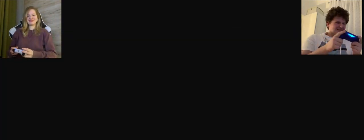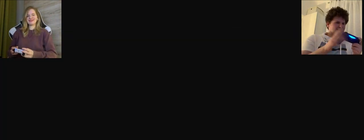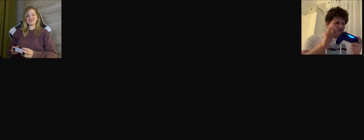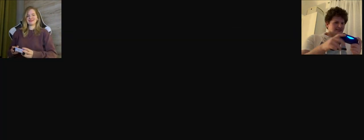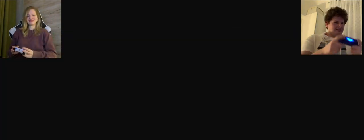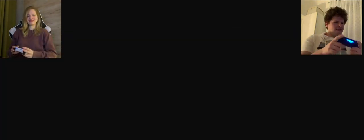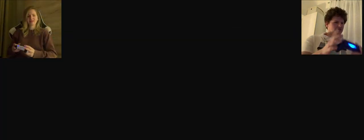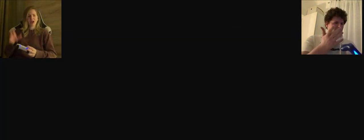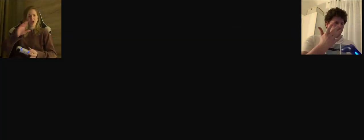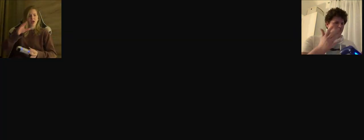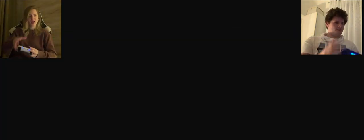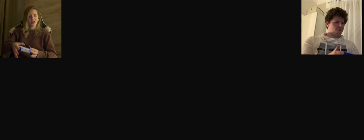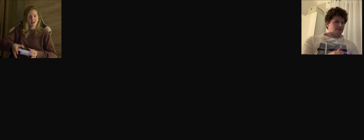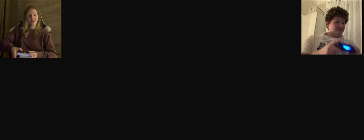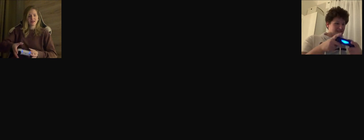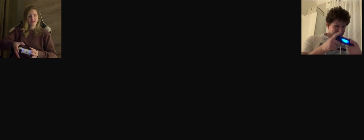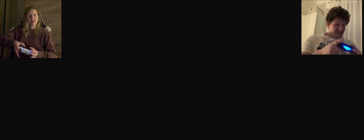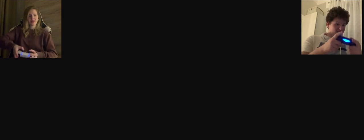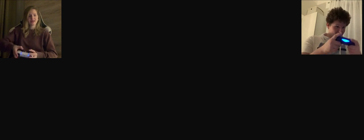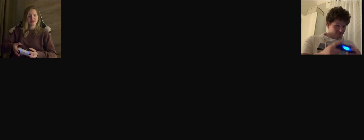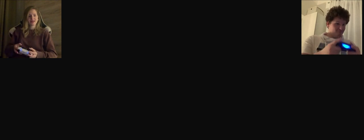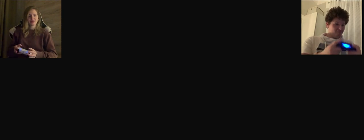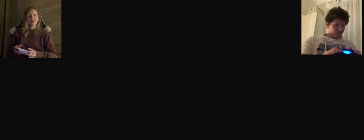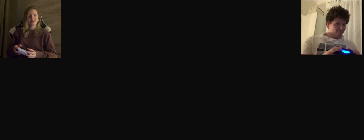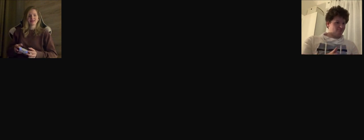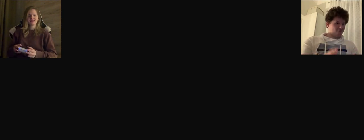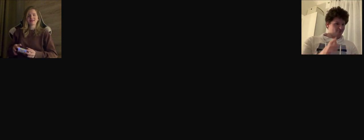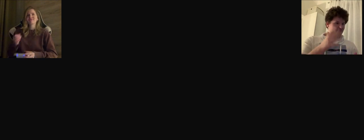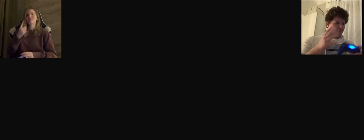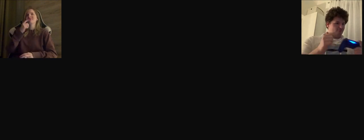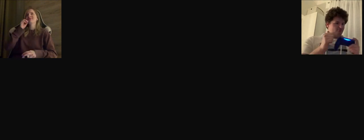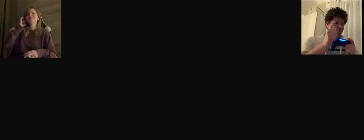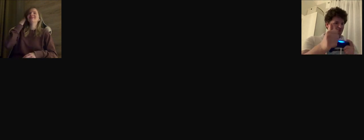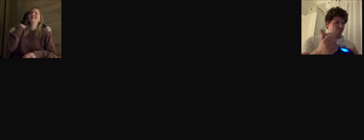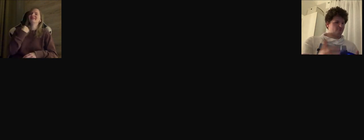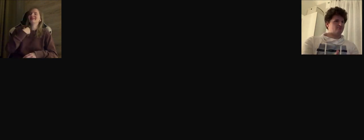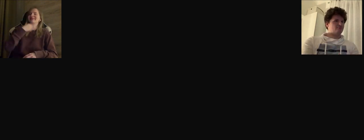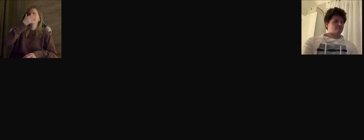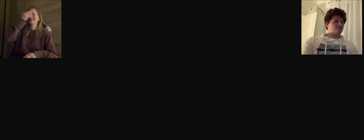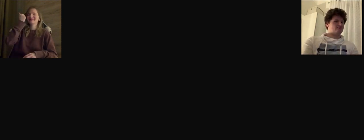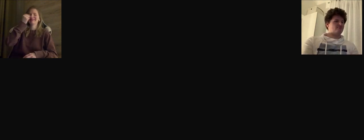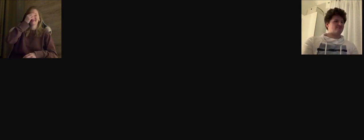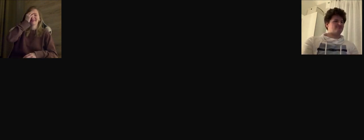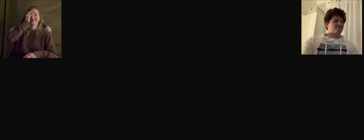k: maybe you're a bit late? or A: not possible. I did the same as you so how?